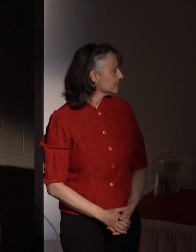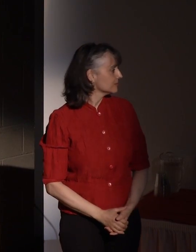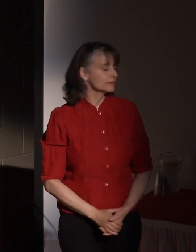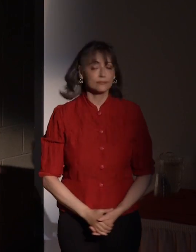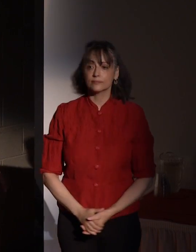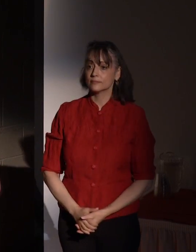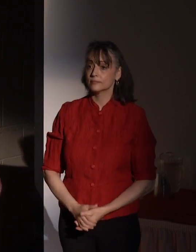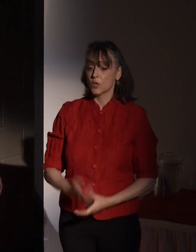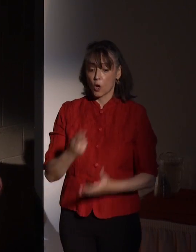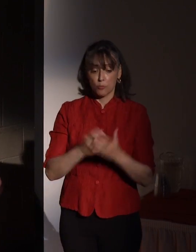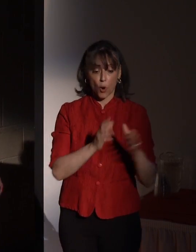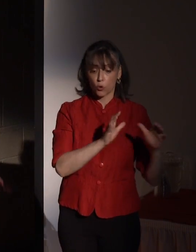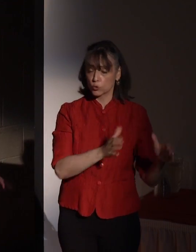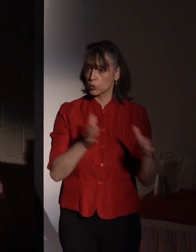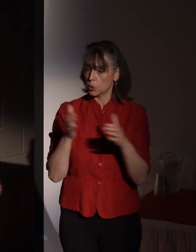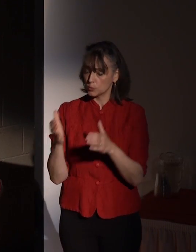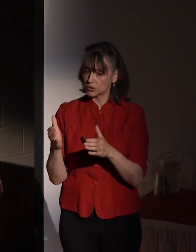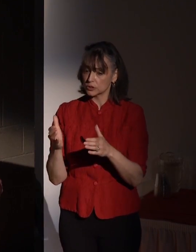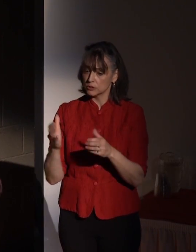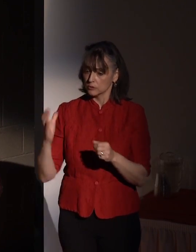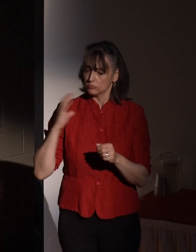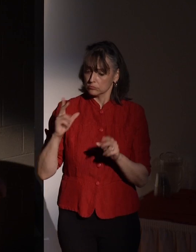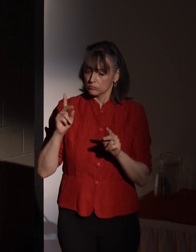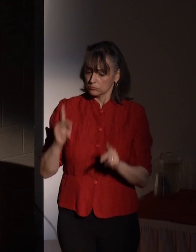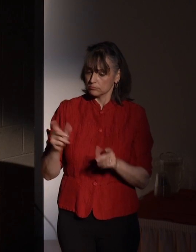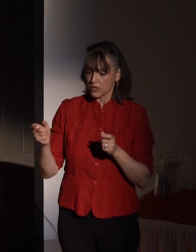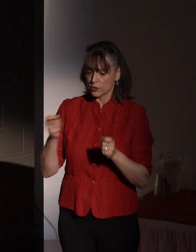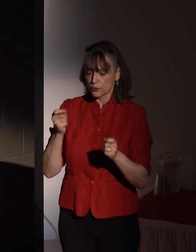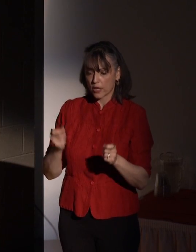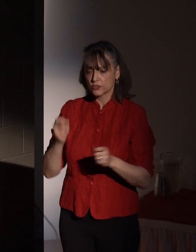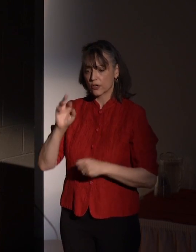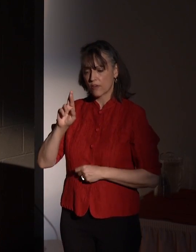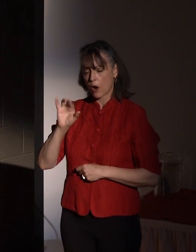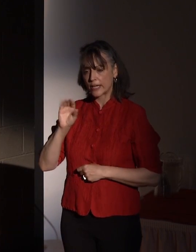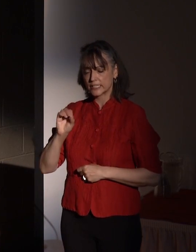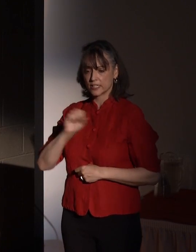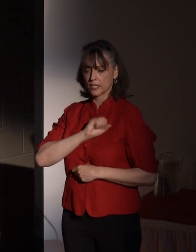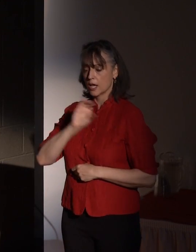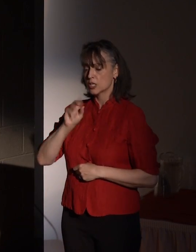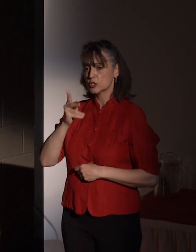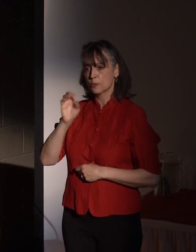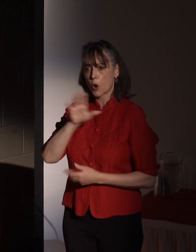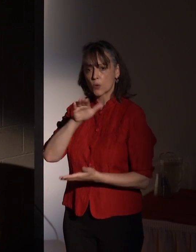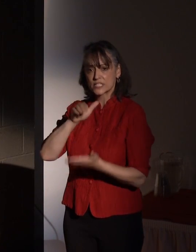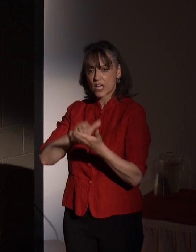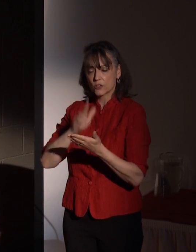Both of these committees were chaired by the director of RIT's Simone Center for Student Innovation and